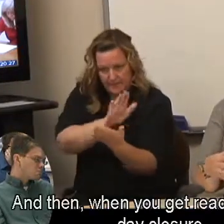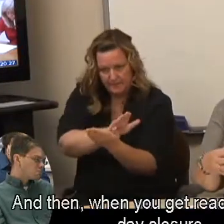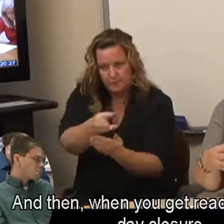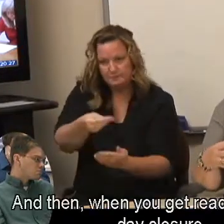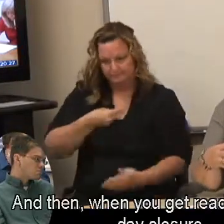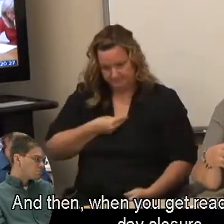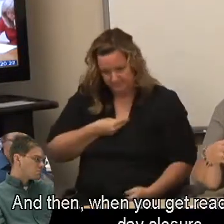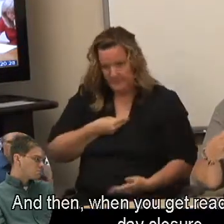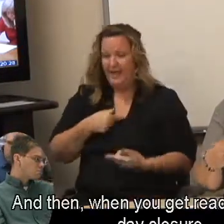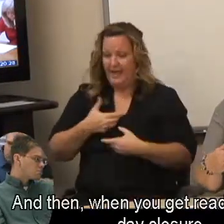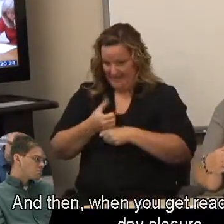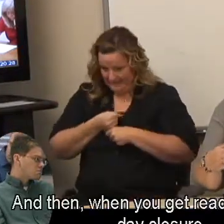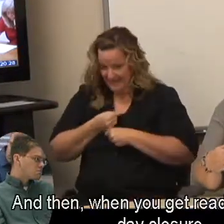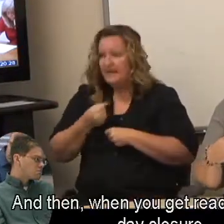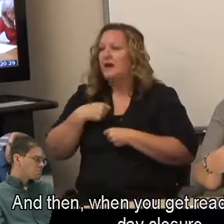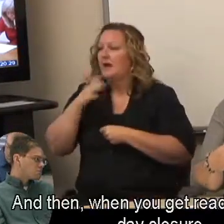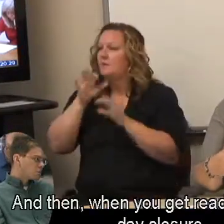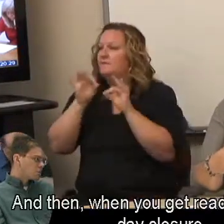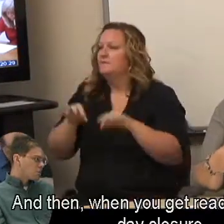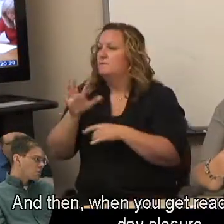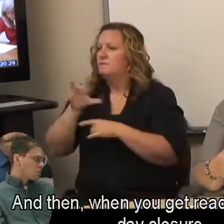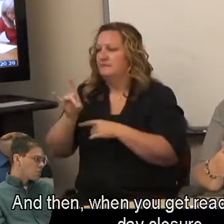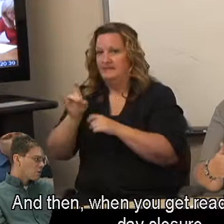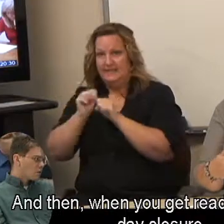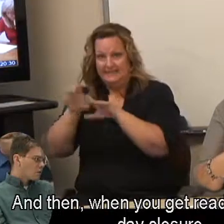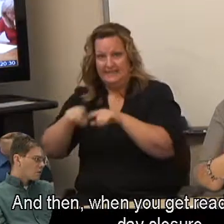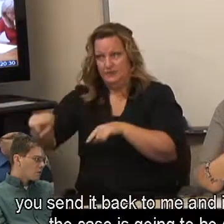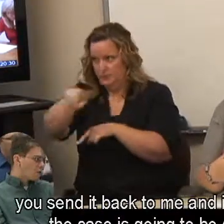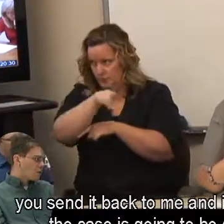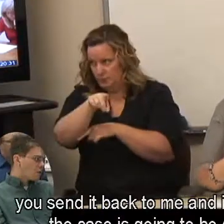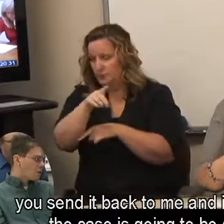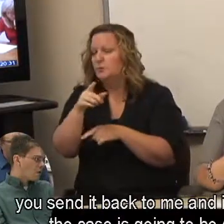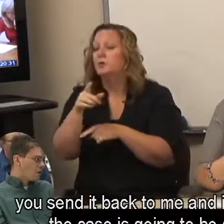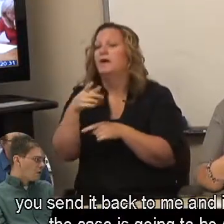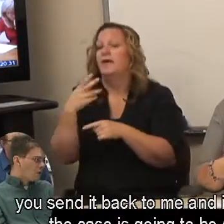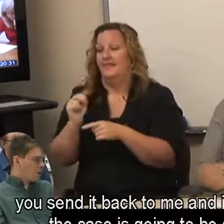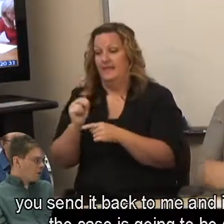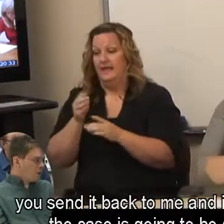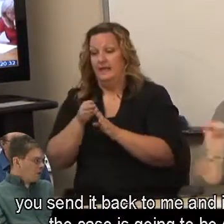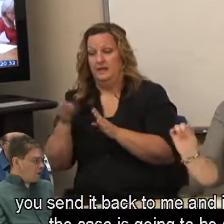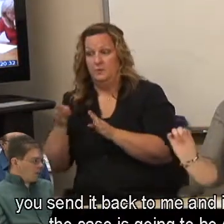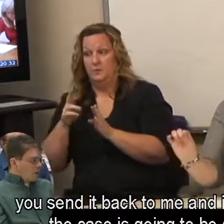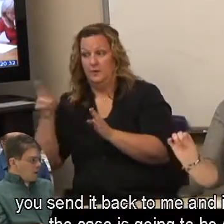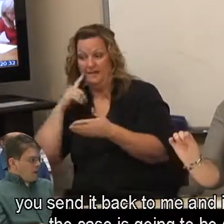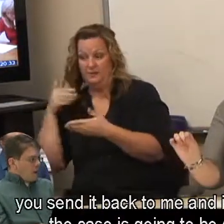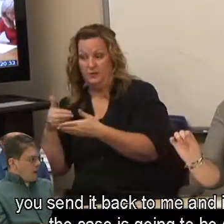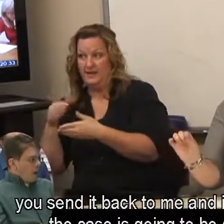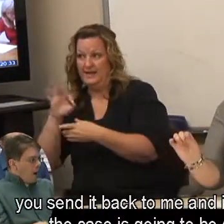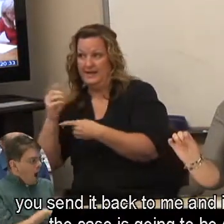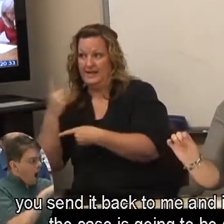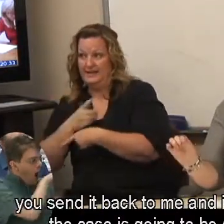And then, when you get ready for that 90 day closure, you send it back to me and it says when the case is going to be closed.